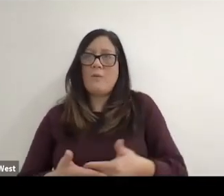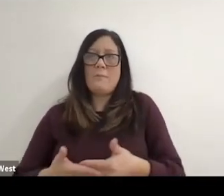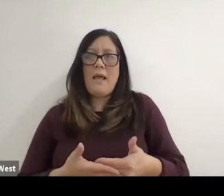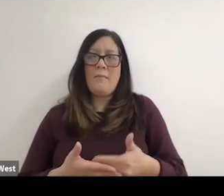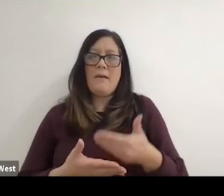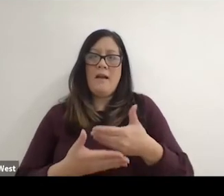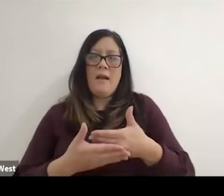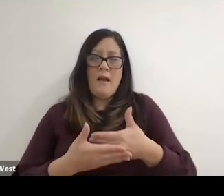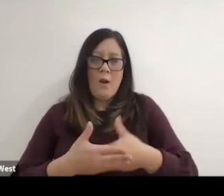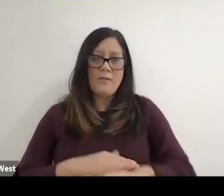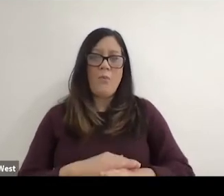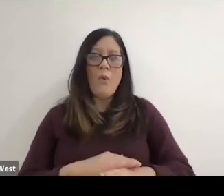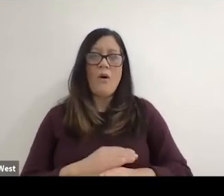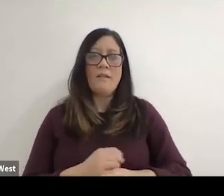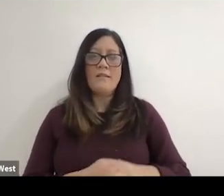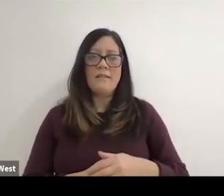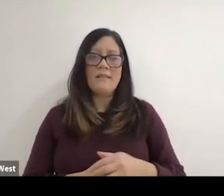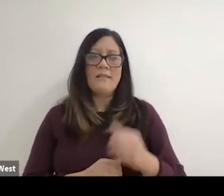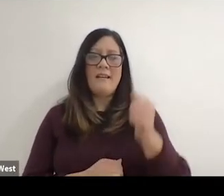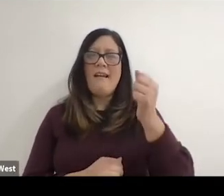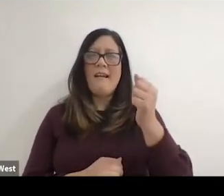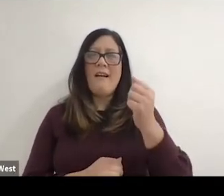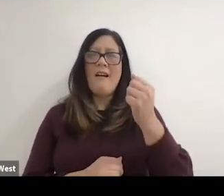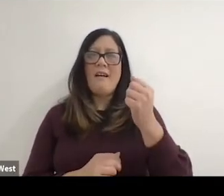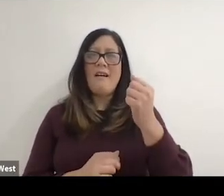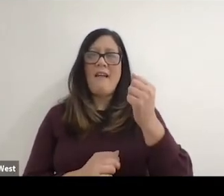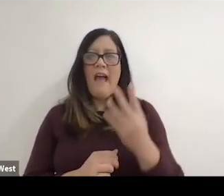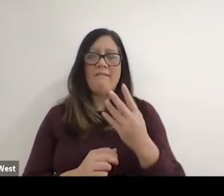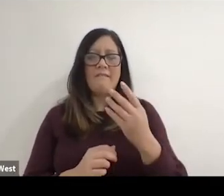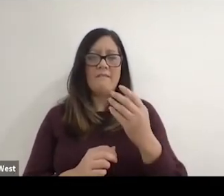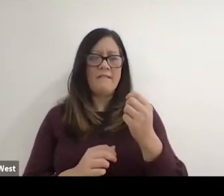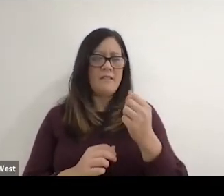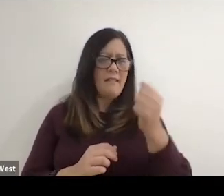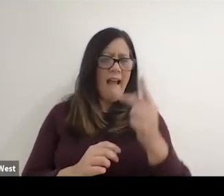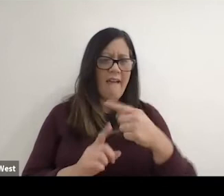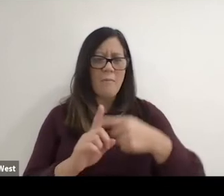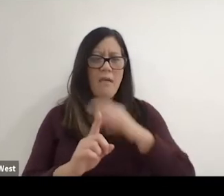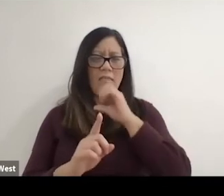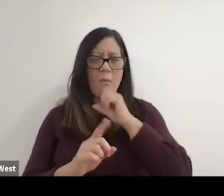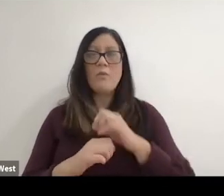a half months old when I got sick with transverse myelitis and so for me this using a wheelchair is